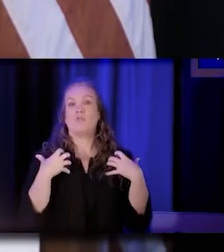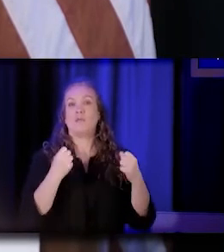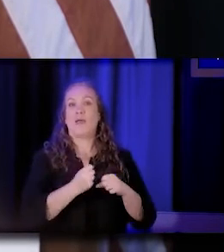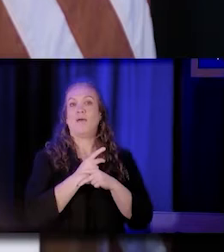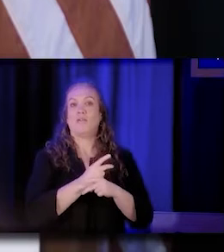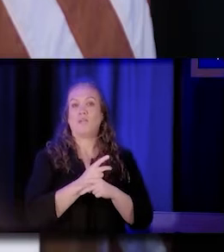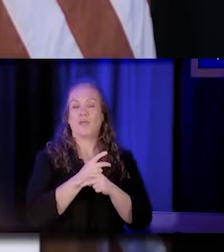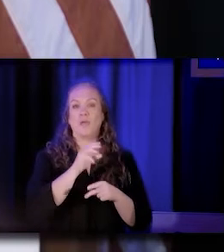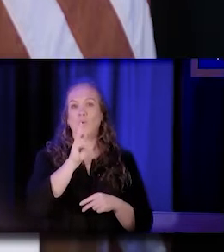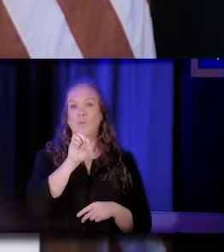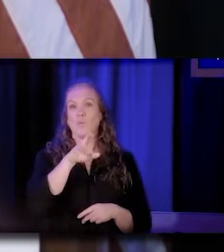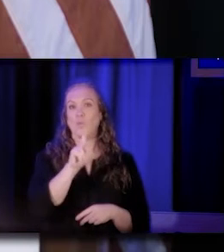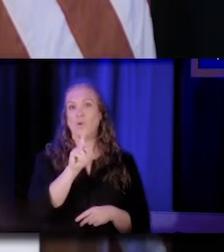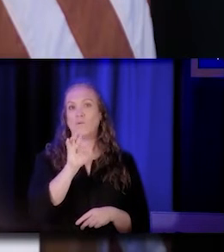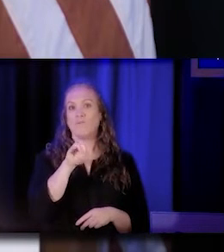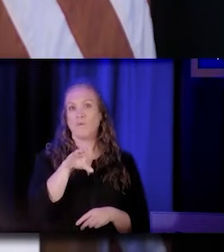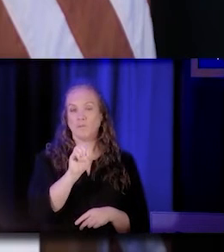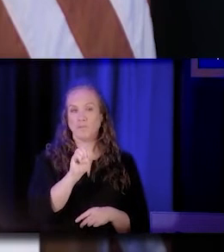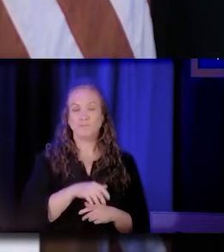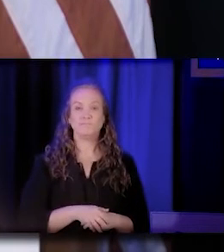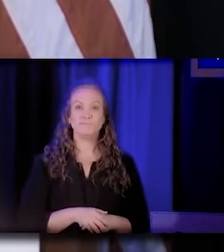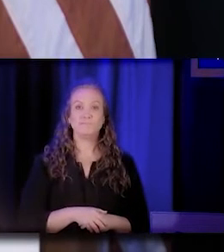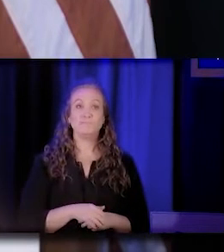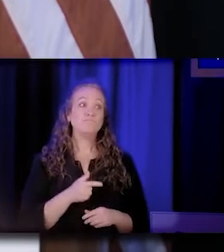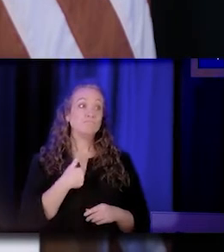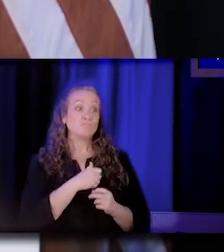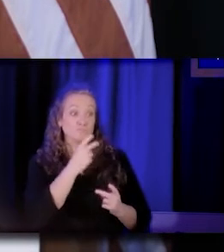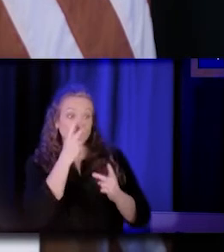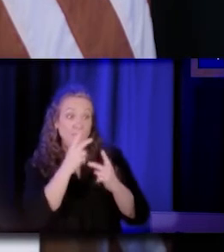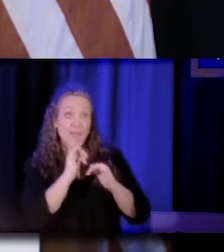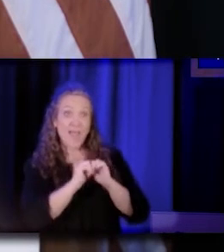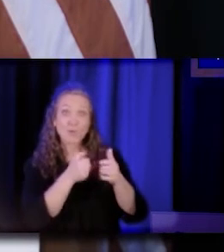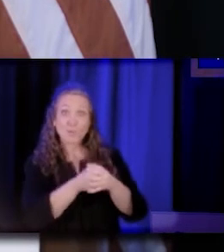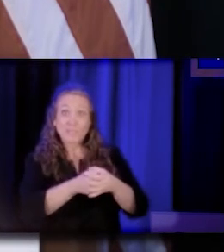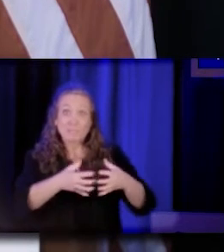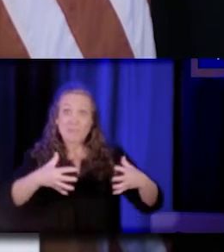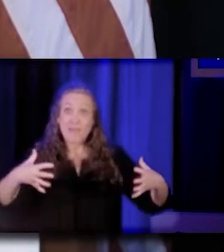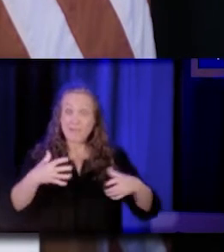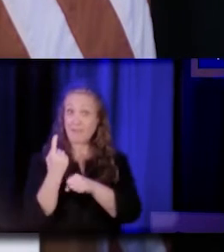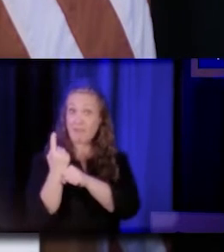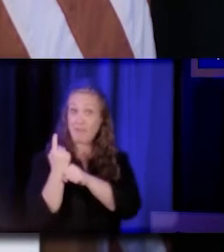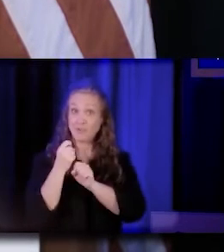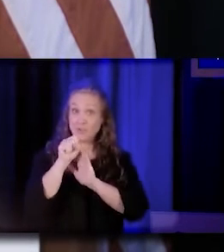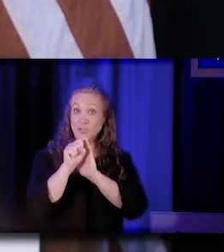We were very encouraged by the commitment to expanding and supporting this workforce in last year's state budget.